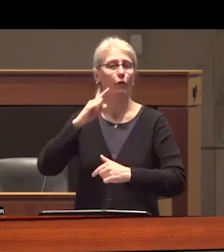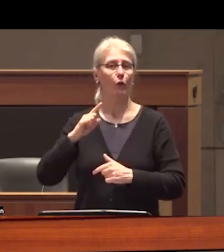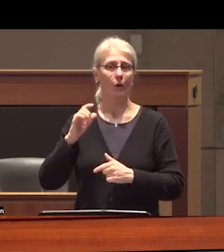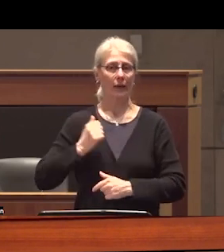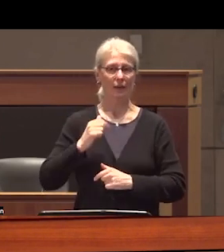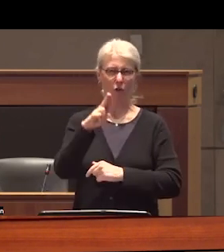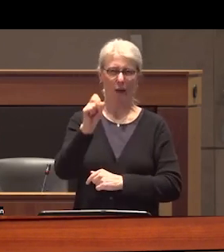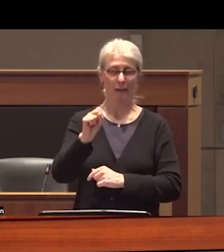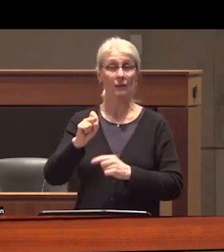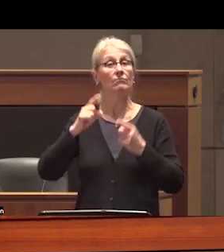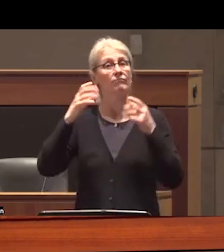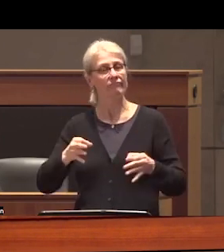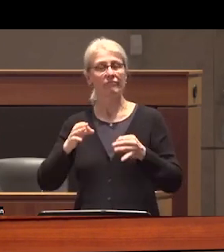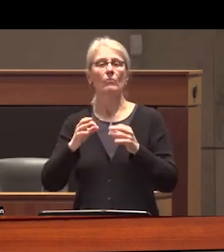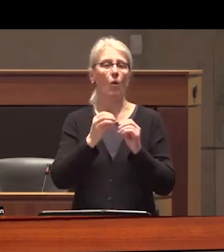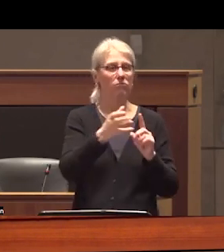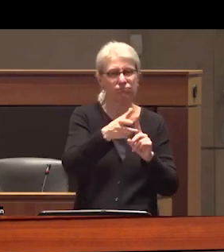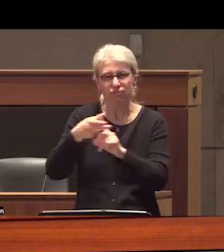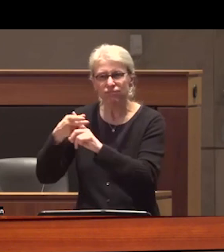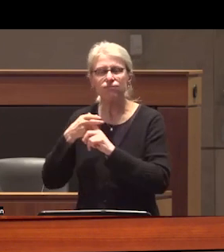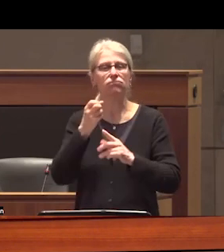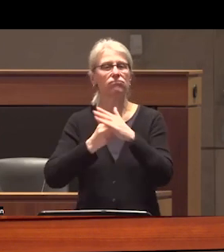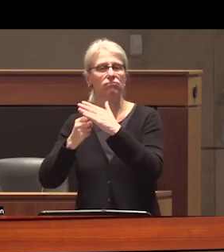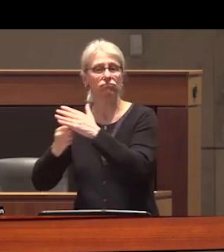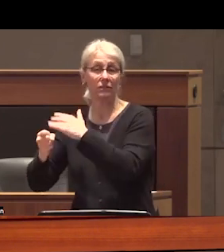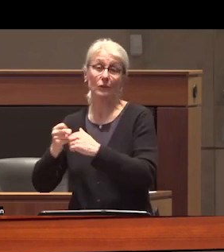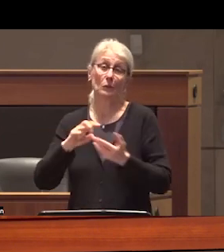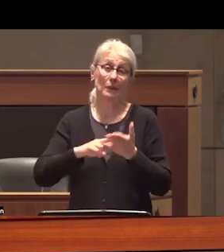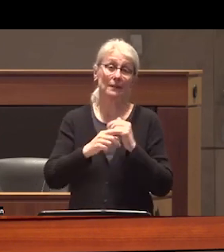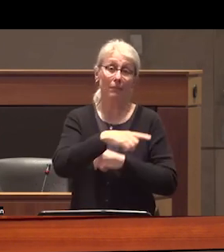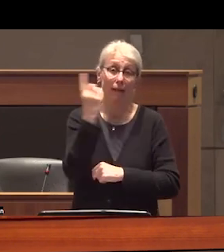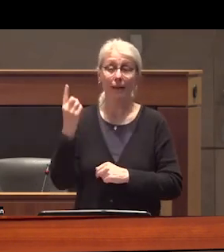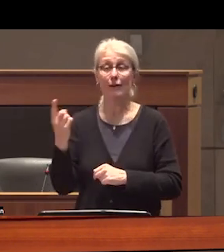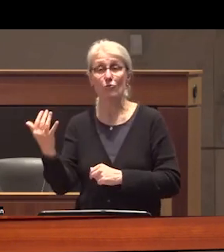mass incarceration and police surveillance in black brown and poor communities in the US it